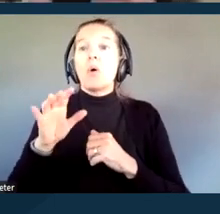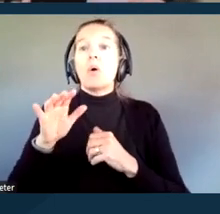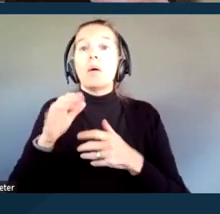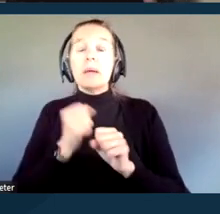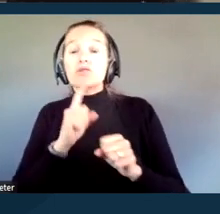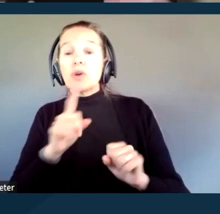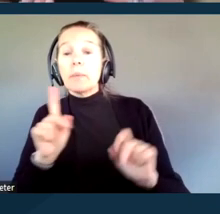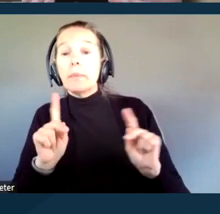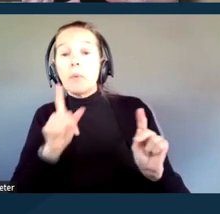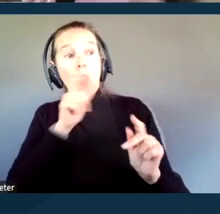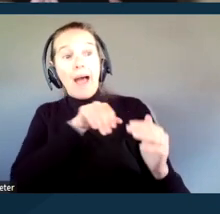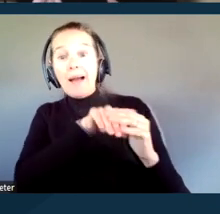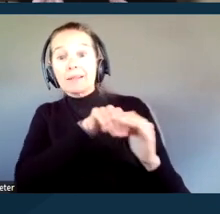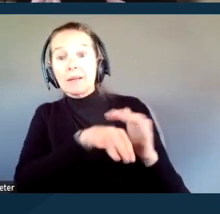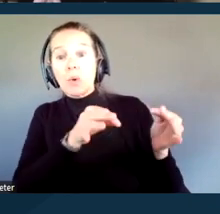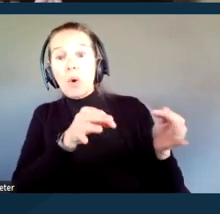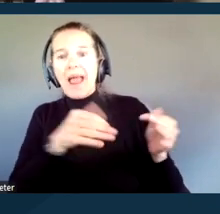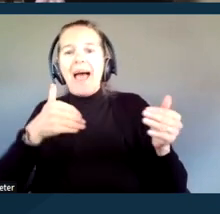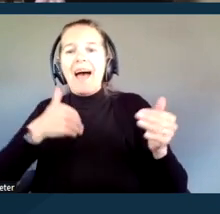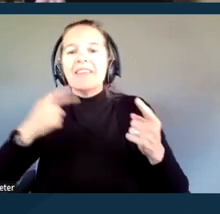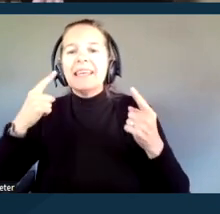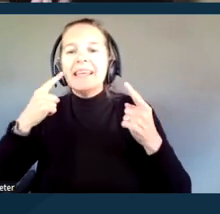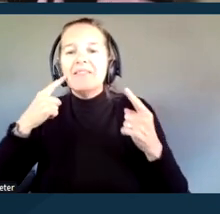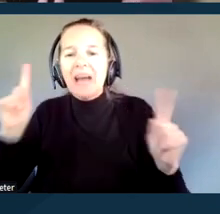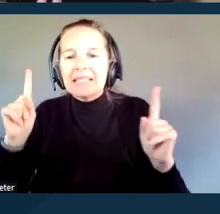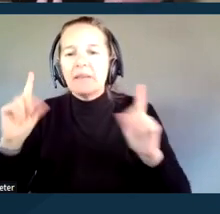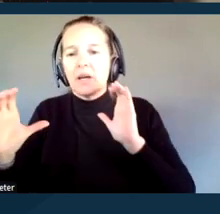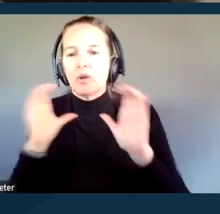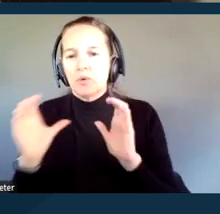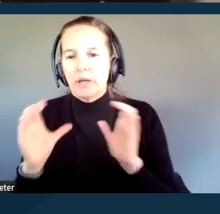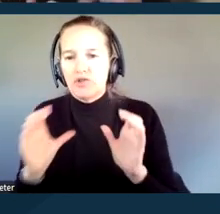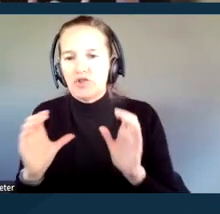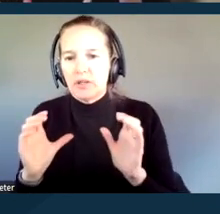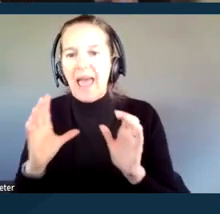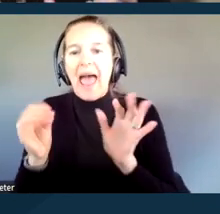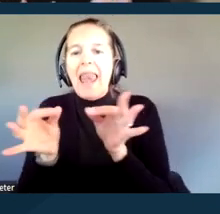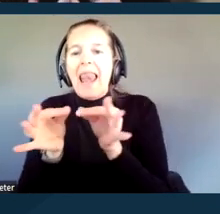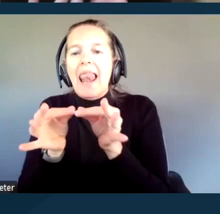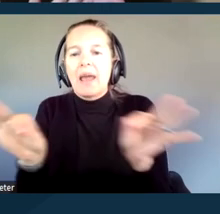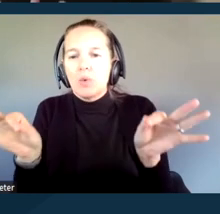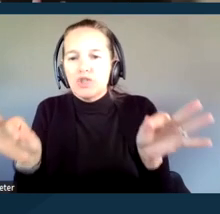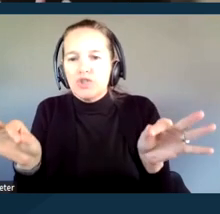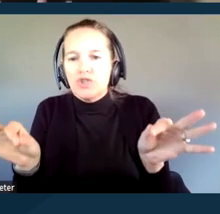have access to effective communication and also language is something that we really, really need